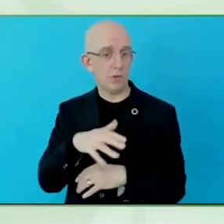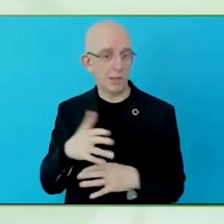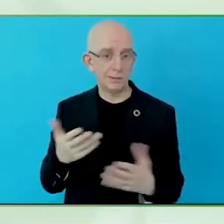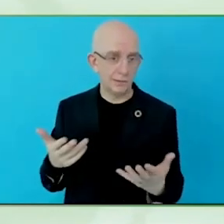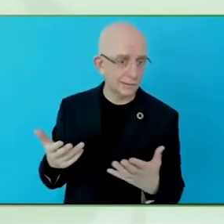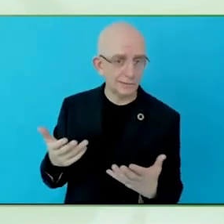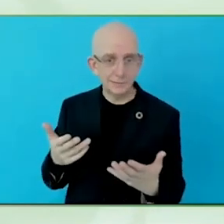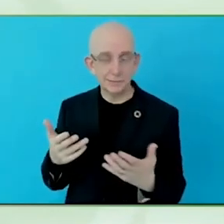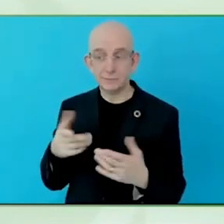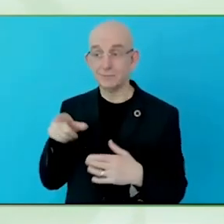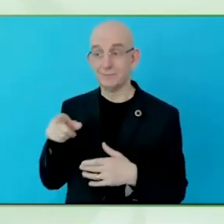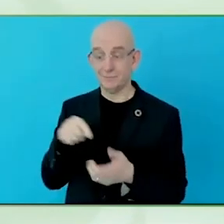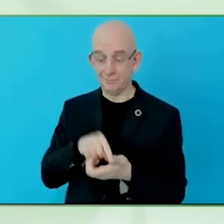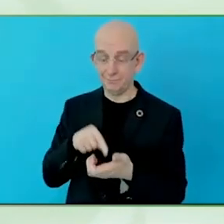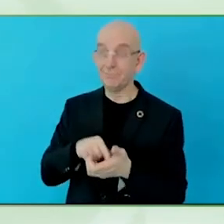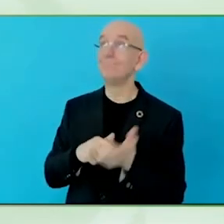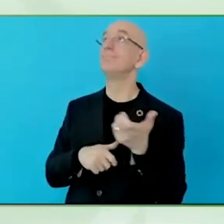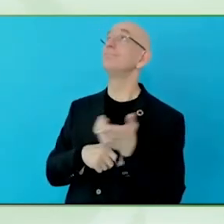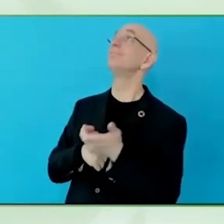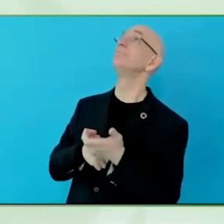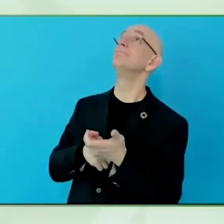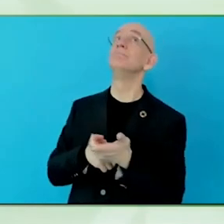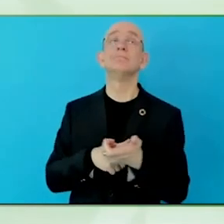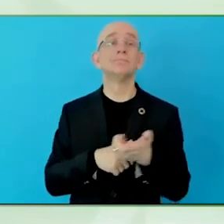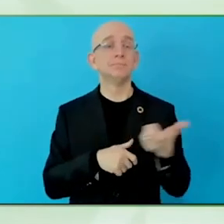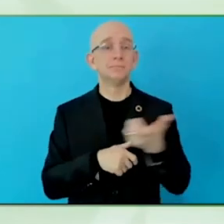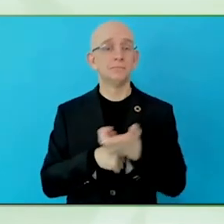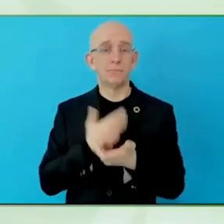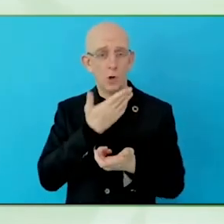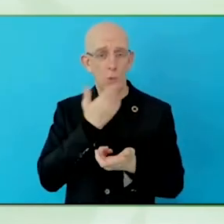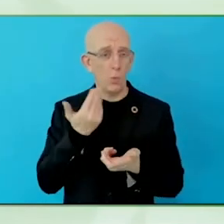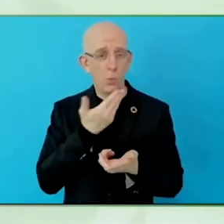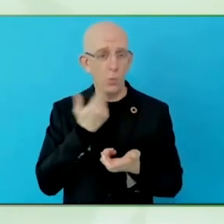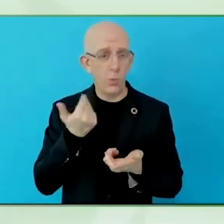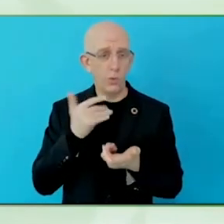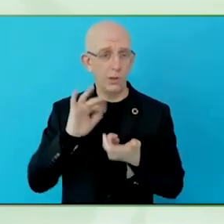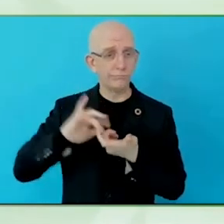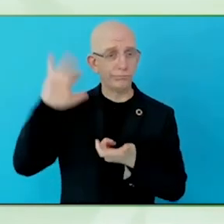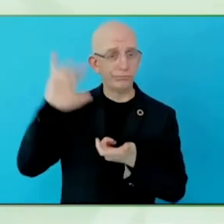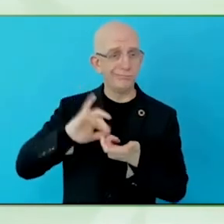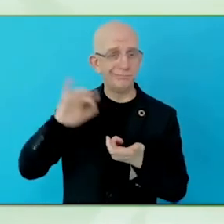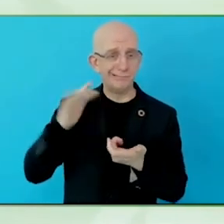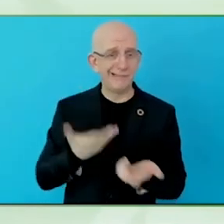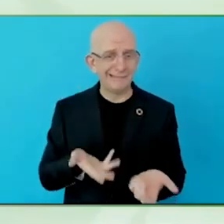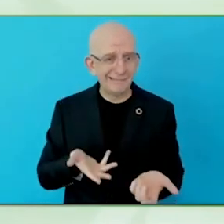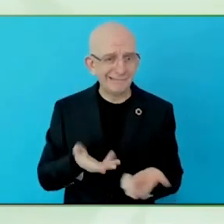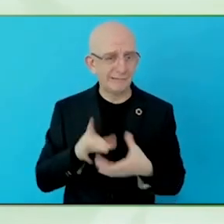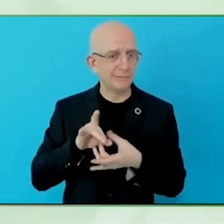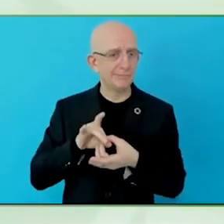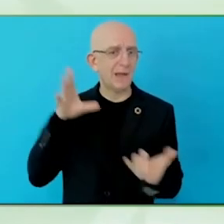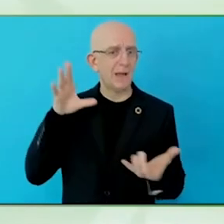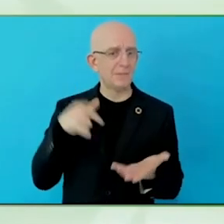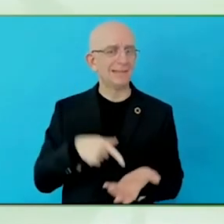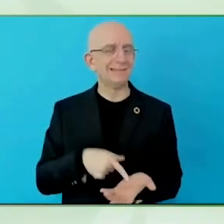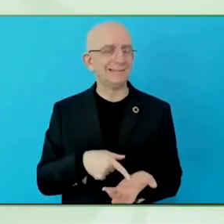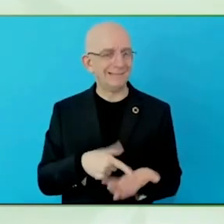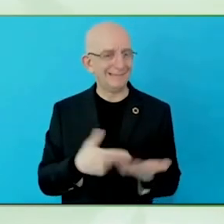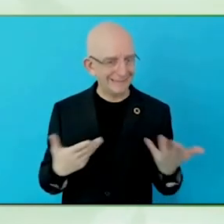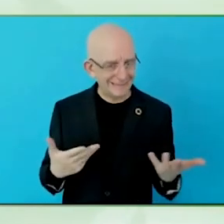account when discussing the next version of the assistive priority list. That is the long term.